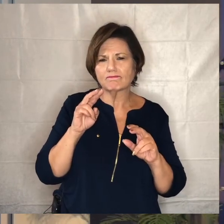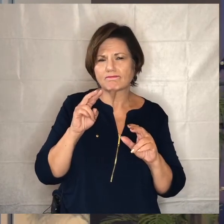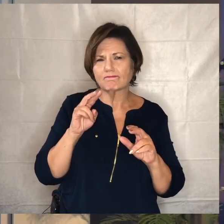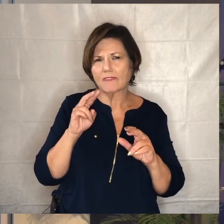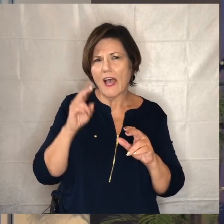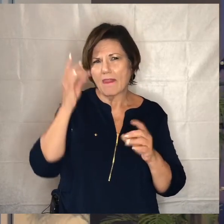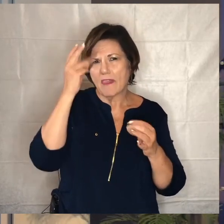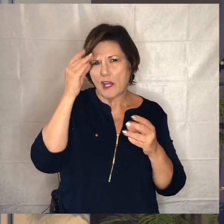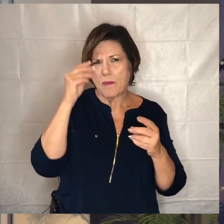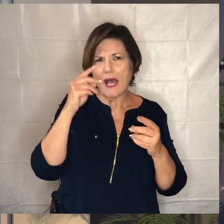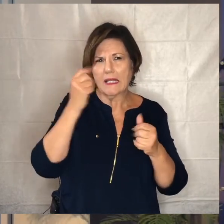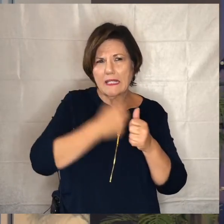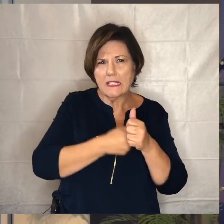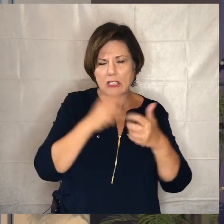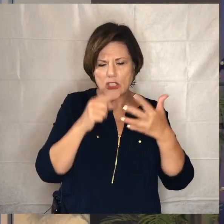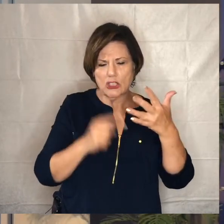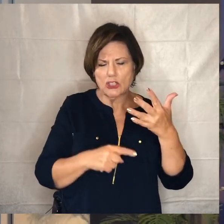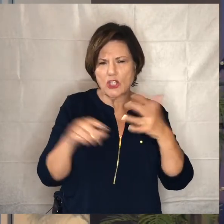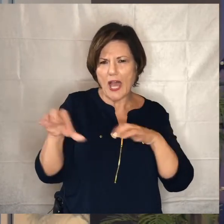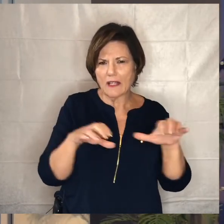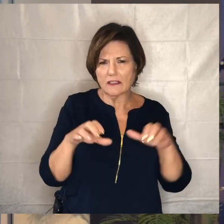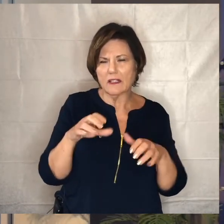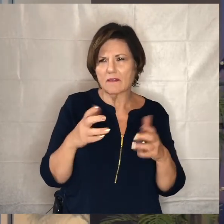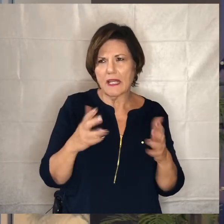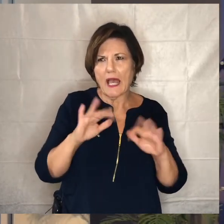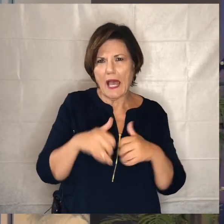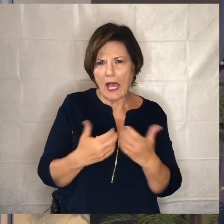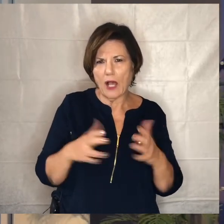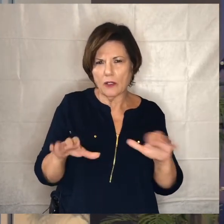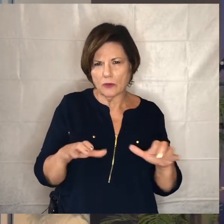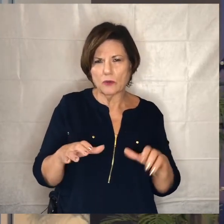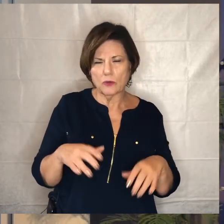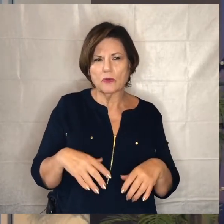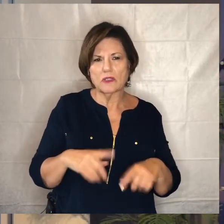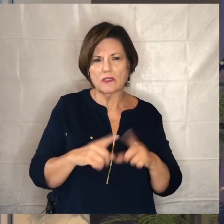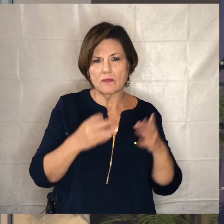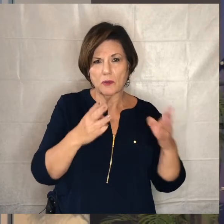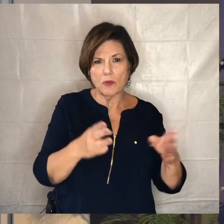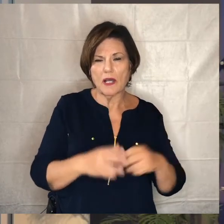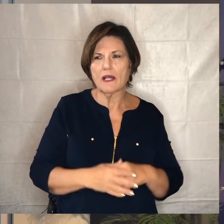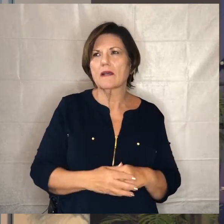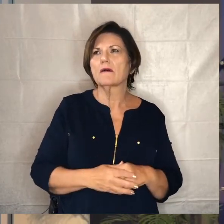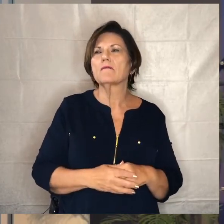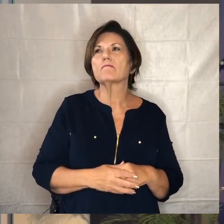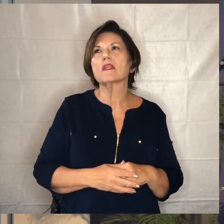activities and trying to figure out discern what those things are and i would probably say this in terms of a general criteria that